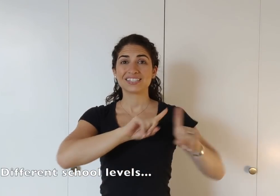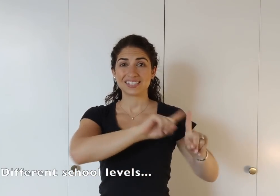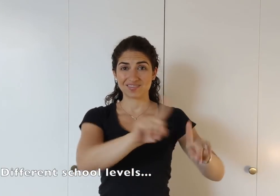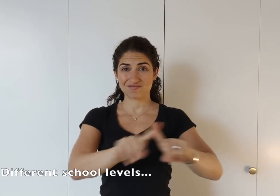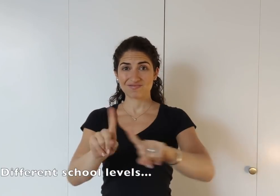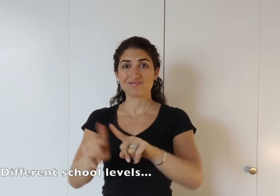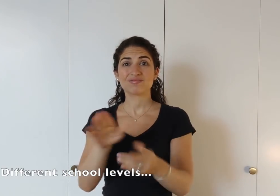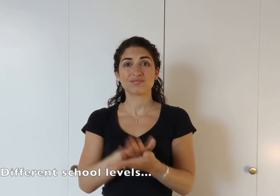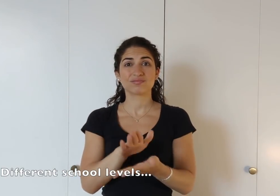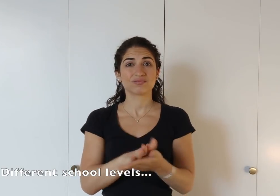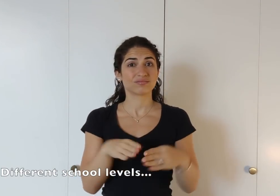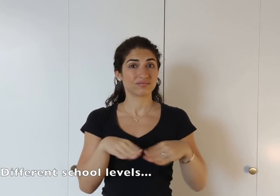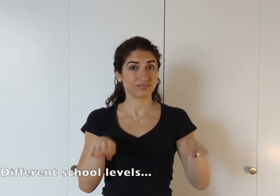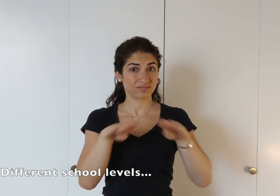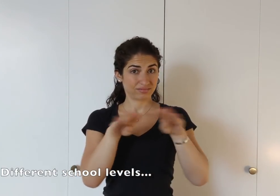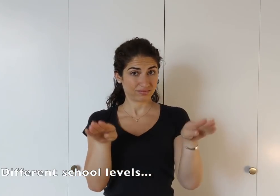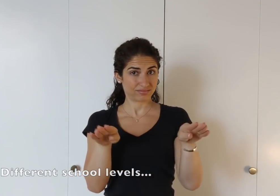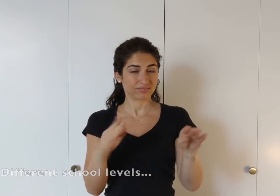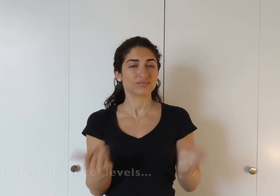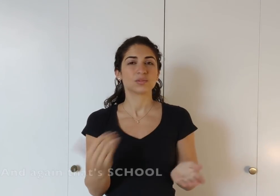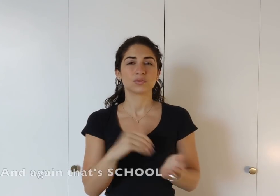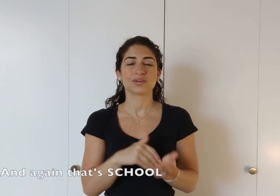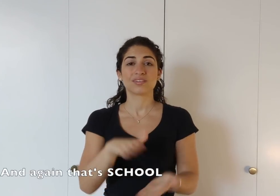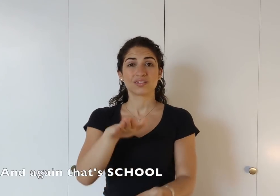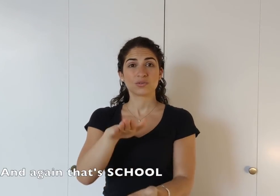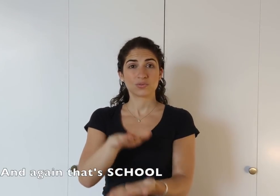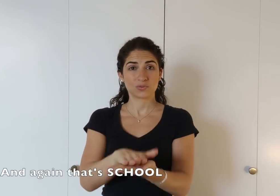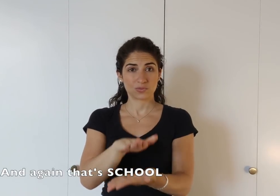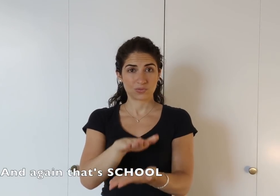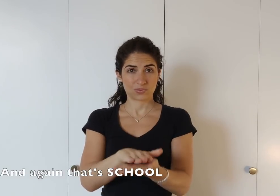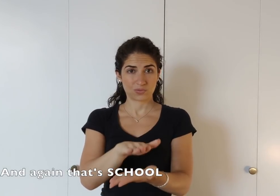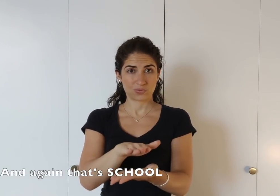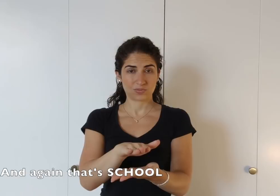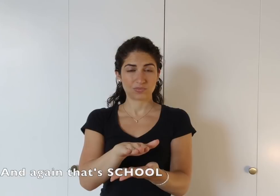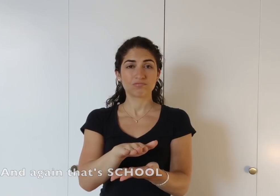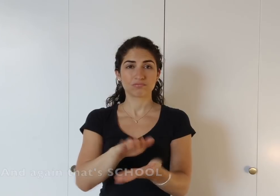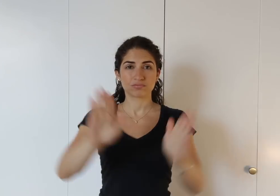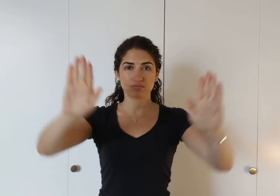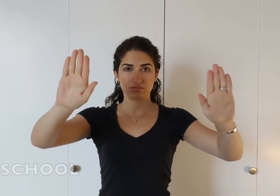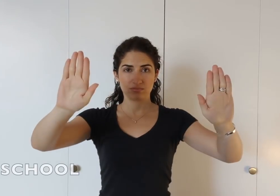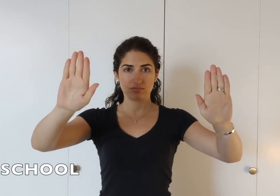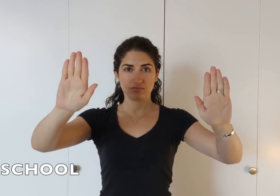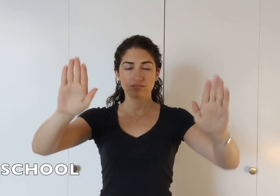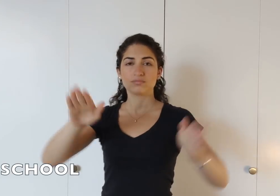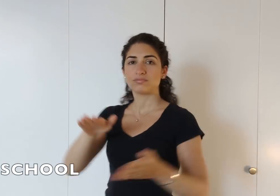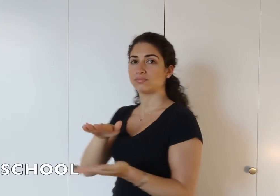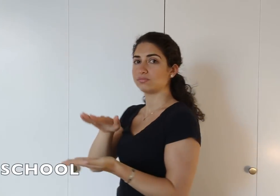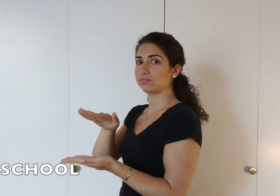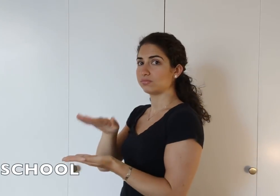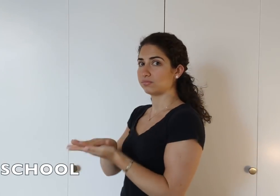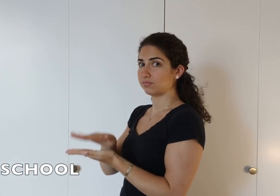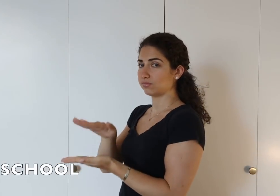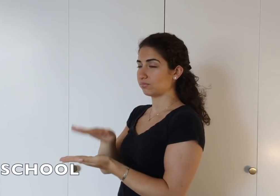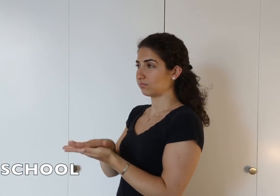Different school levels - and again that's SCHOOL - so the flat palms basically